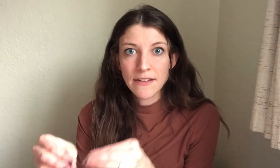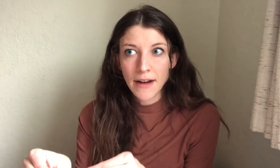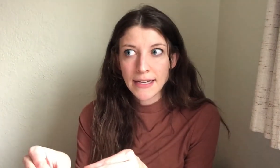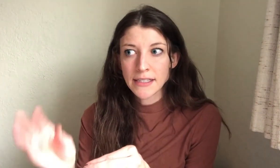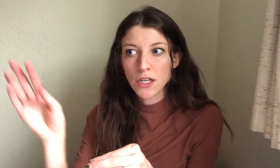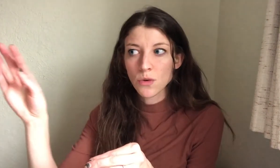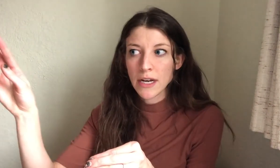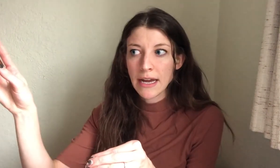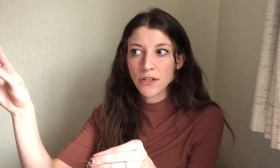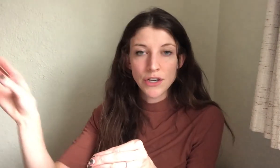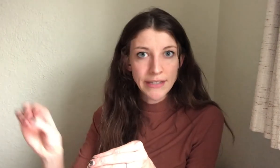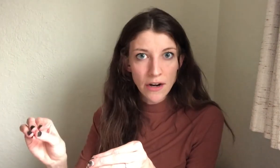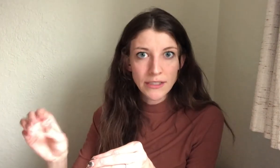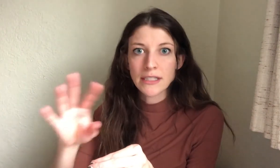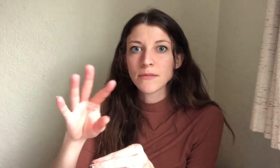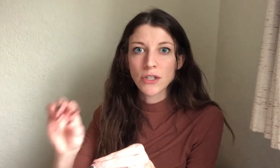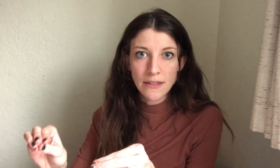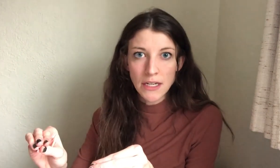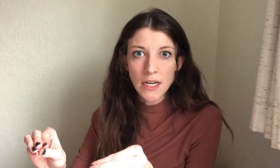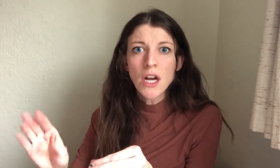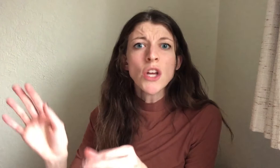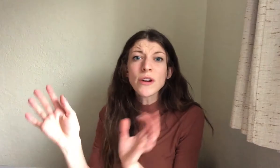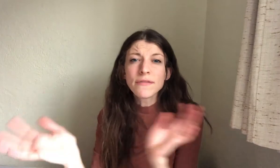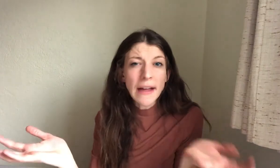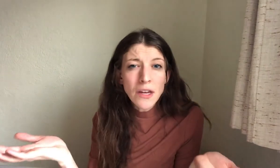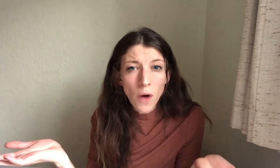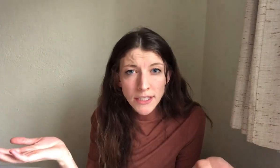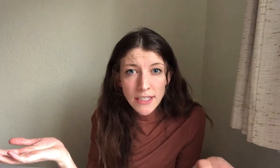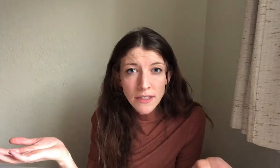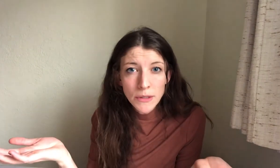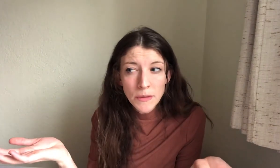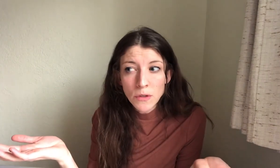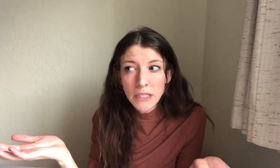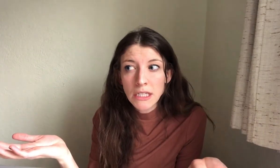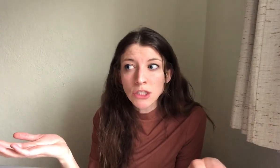device to connect to your stereo system to your TV, you can finally watch TV with people because